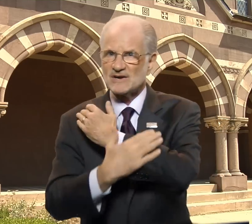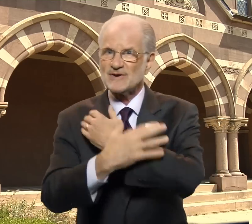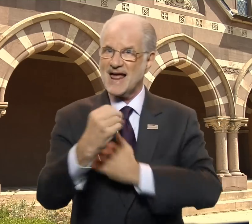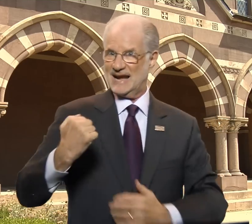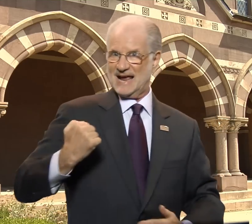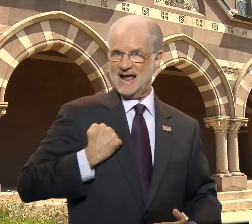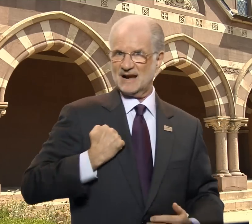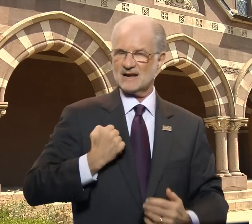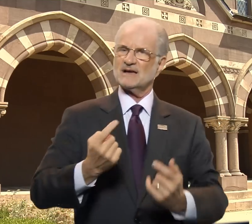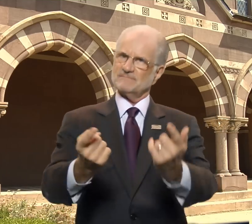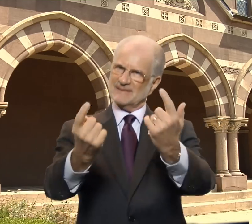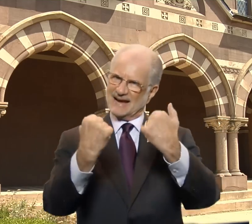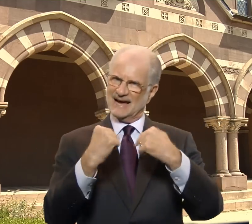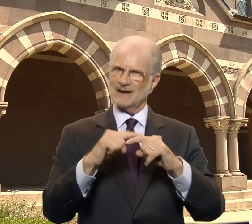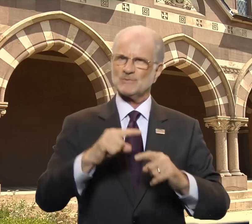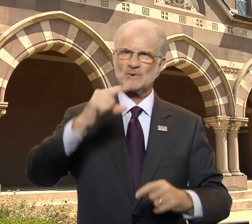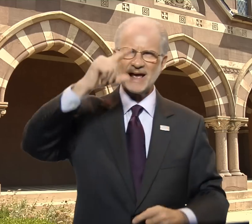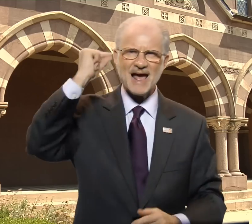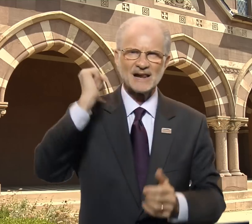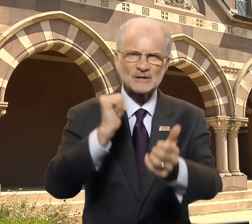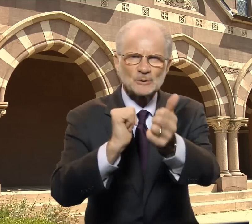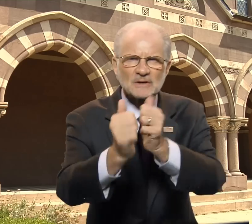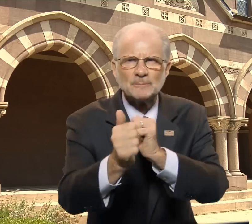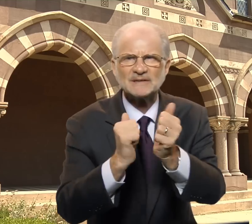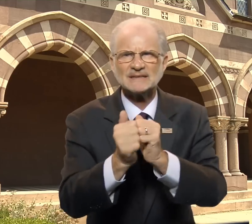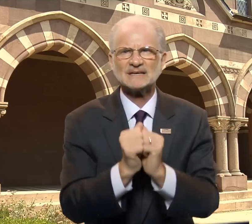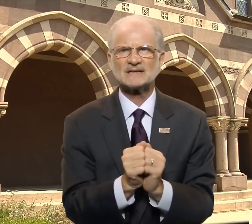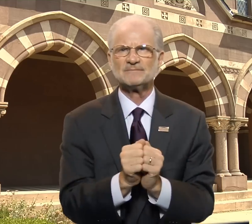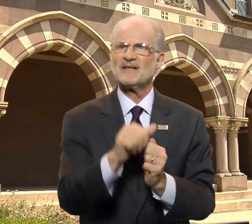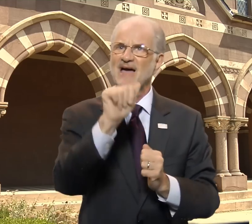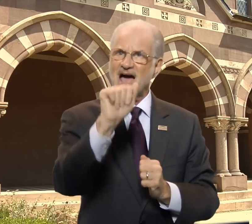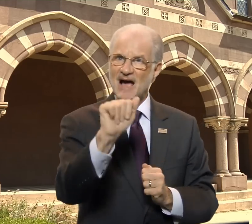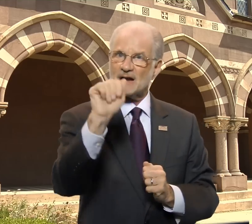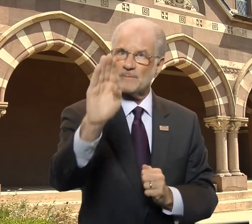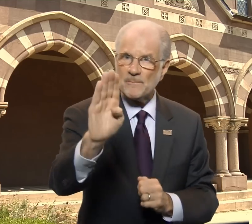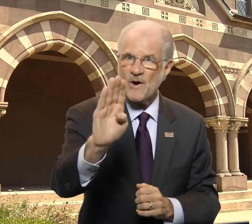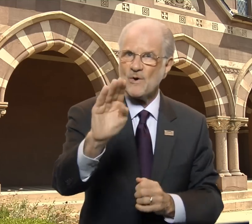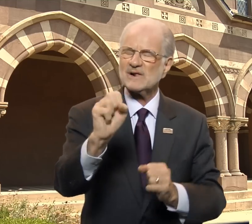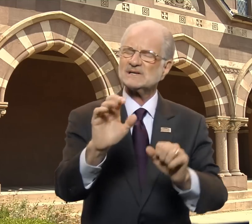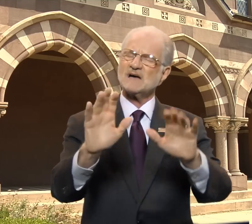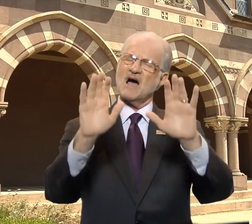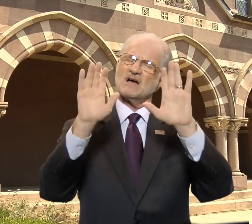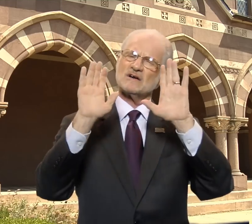came to Gallaudet to compete.